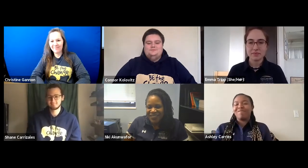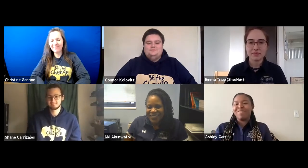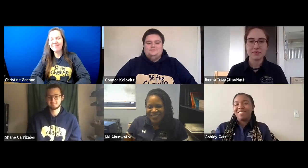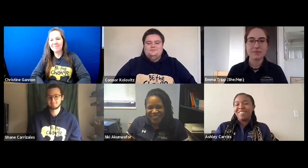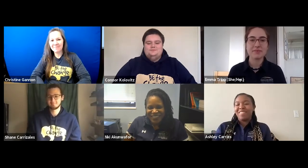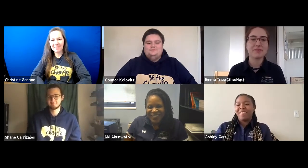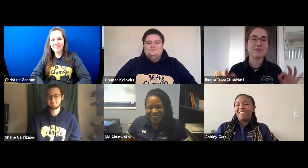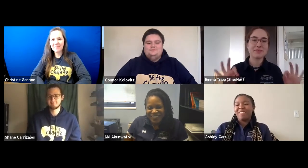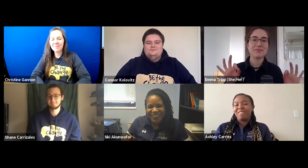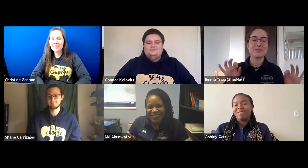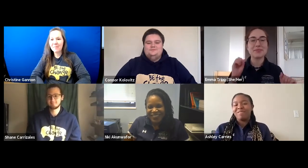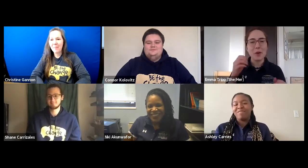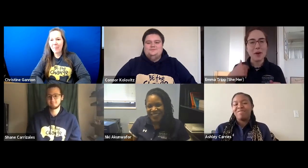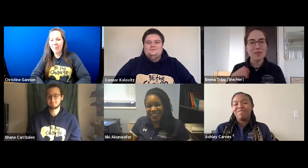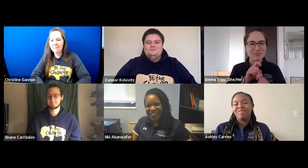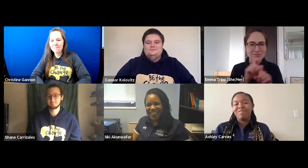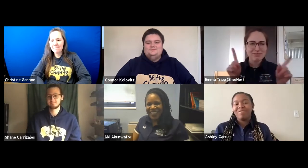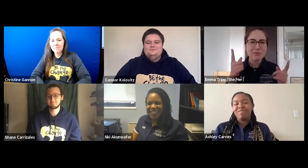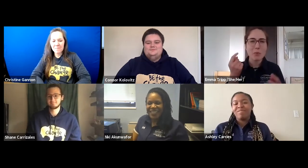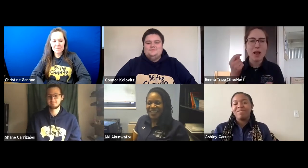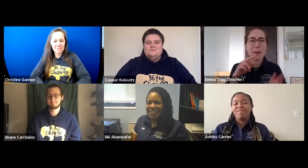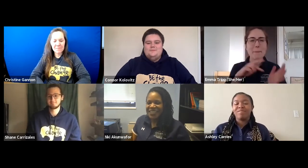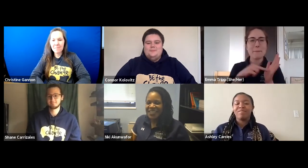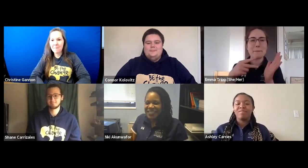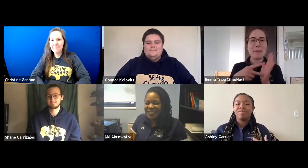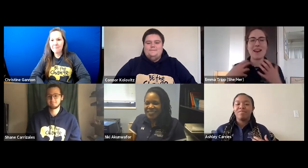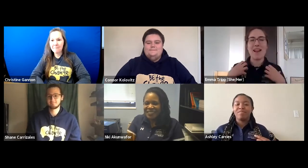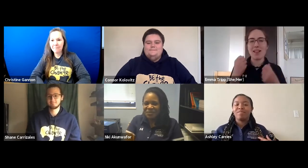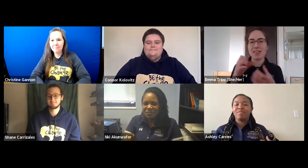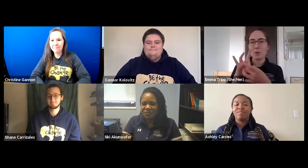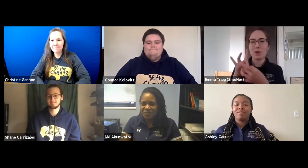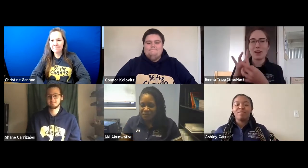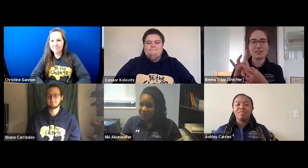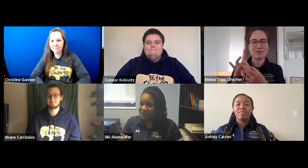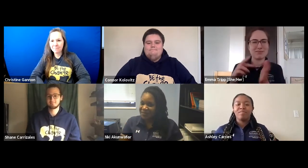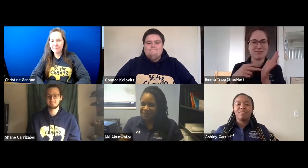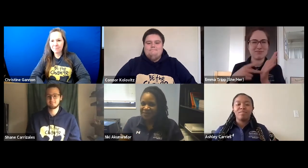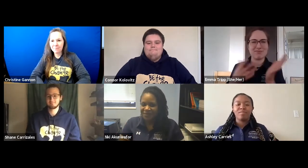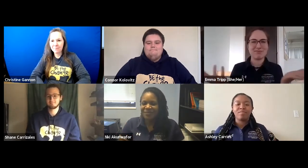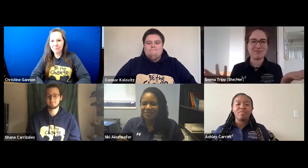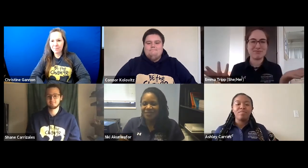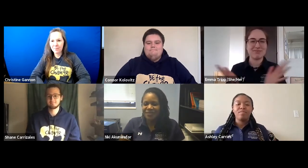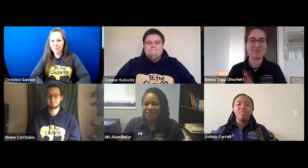> OK, so I’m curious, what does a healthy relationship mean to you?